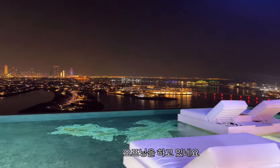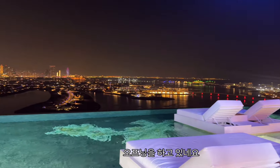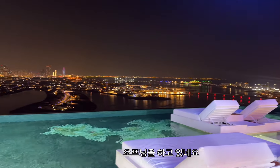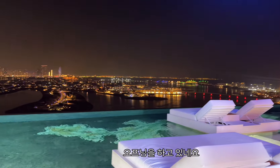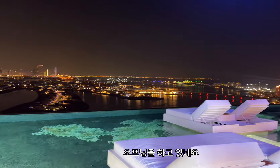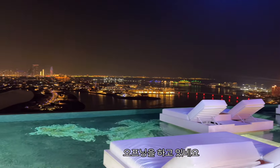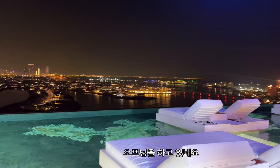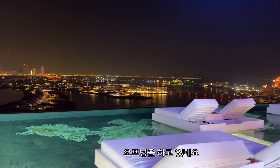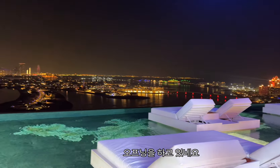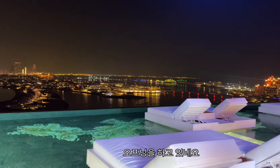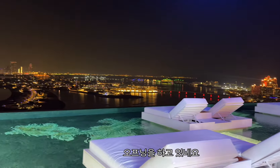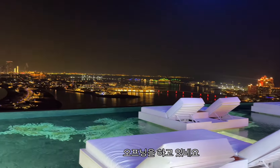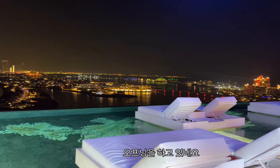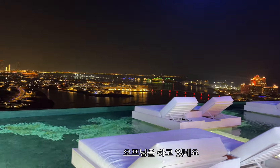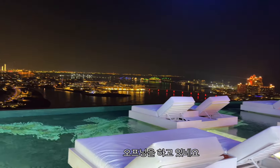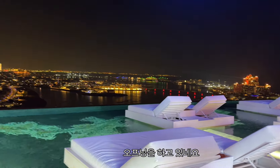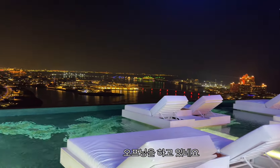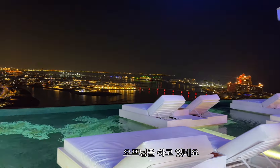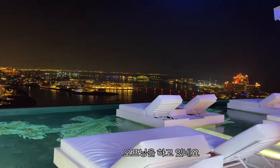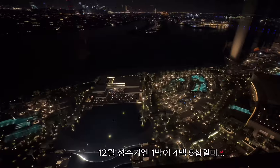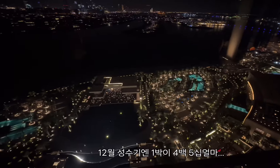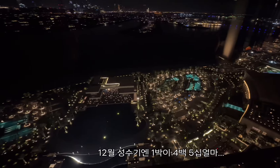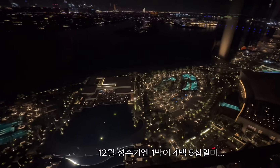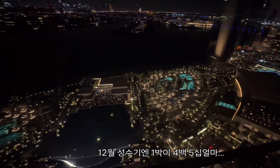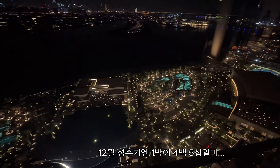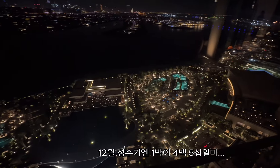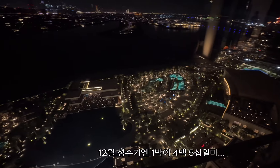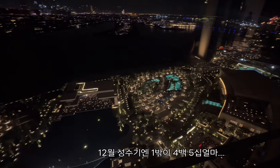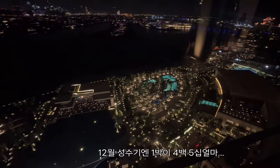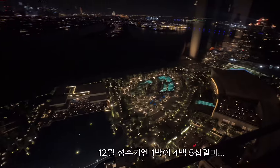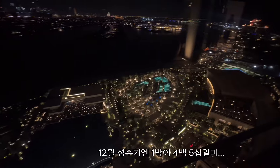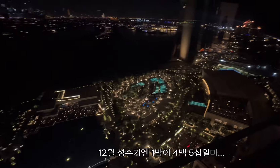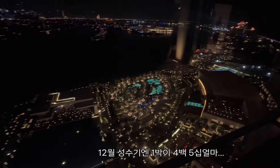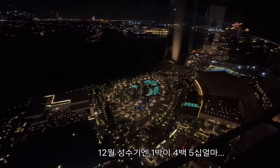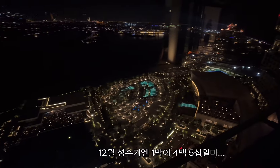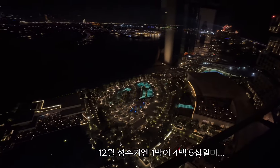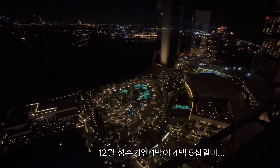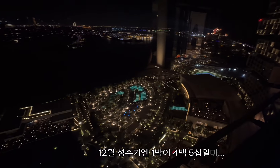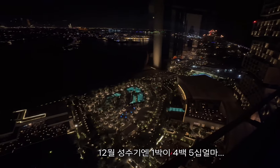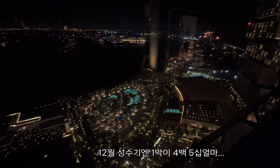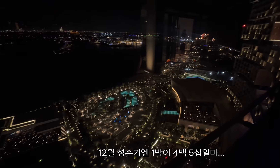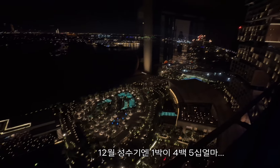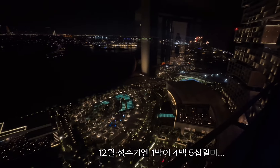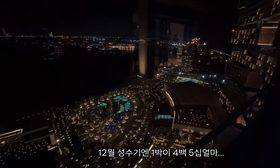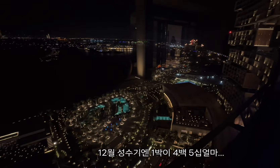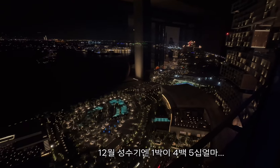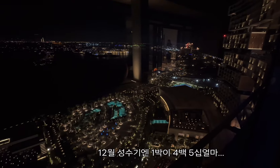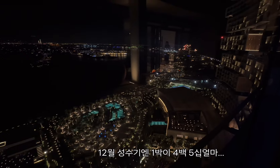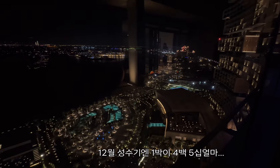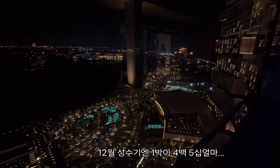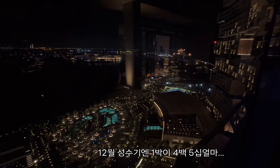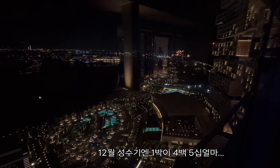that costs 3 million won per night in off-peak season. In peak season in December, it costs 4.5 million won per night...